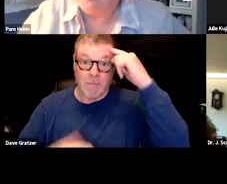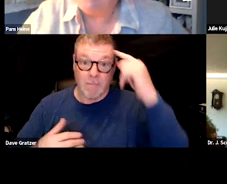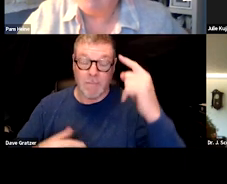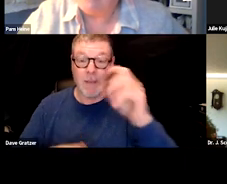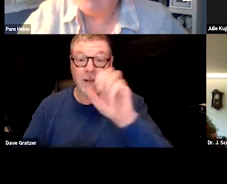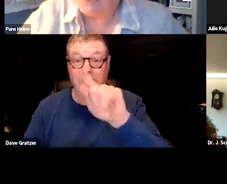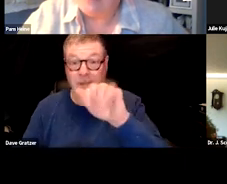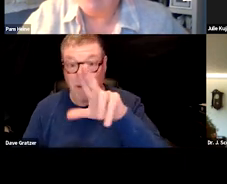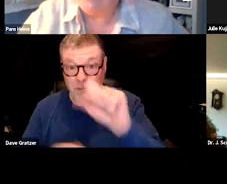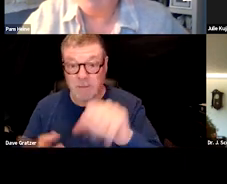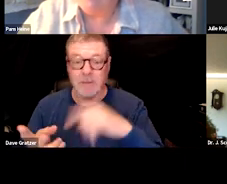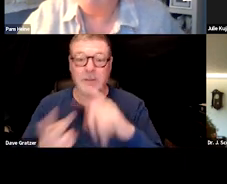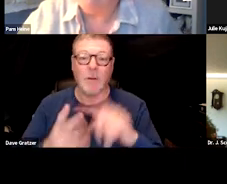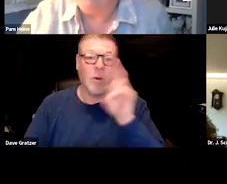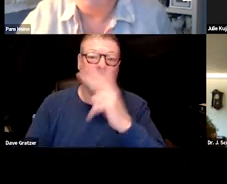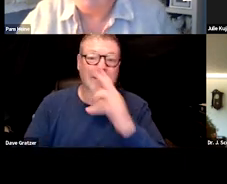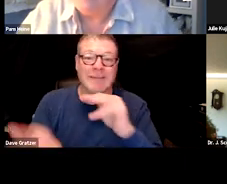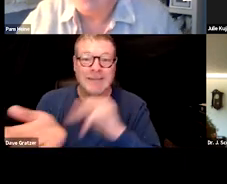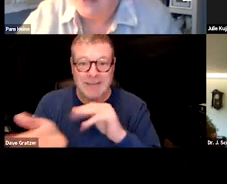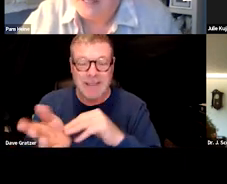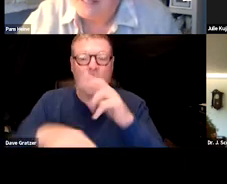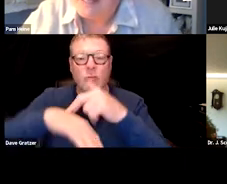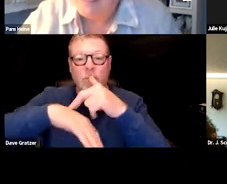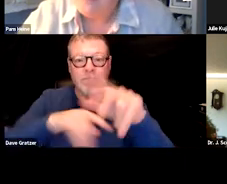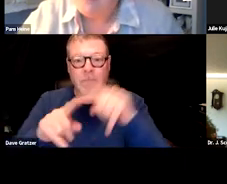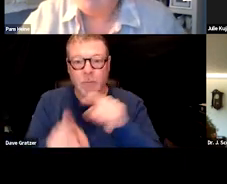or to see an internist who can then refer to specialists.